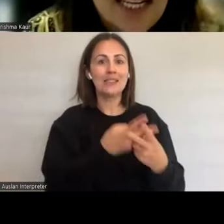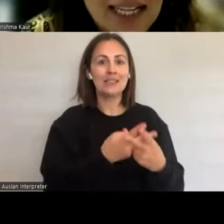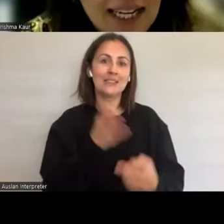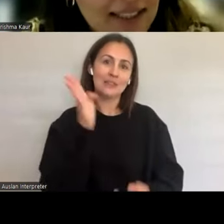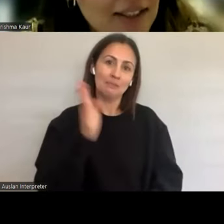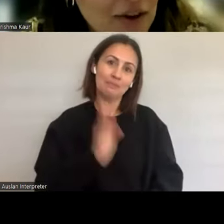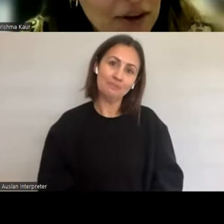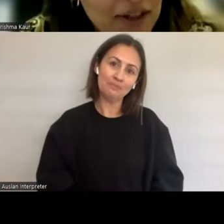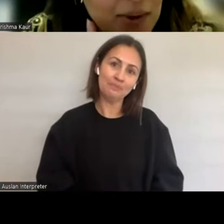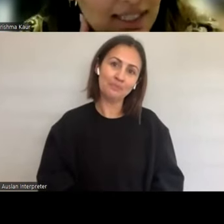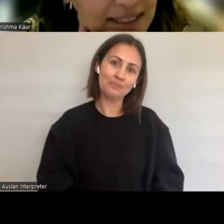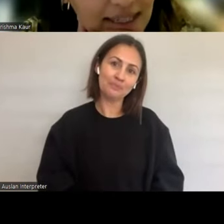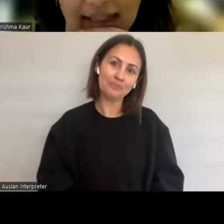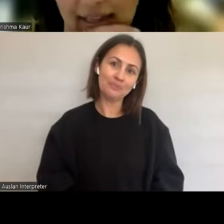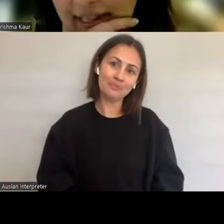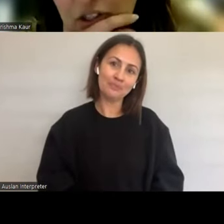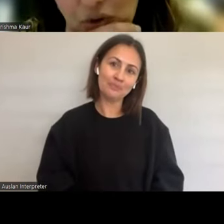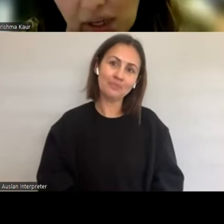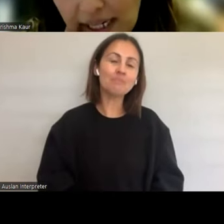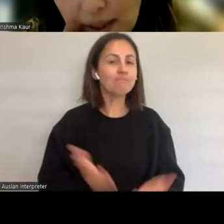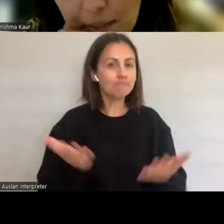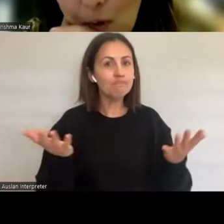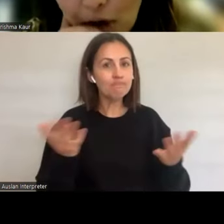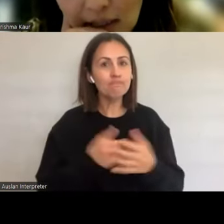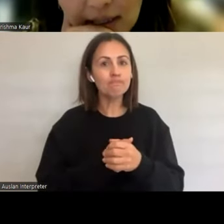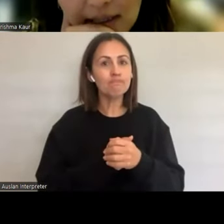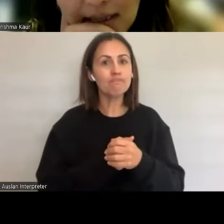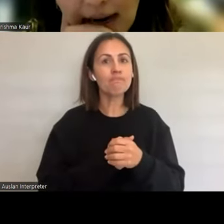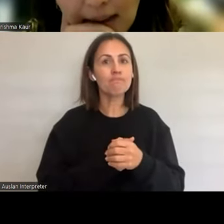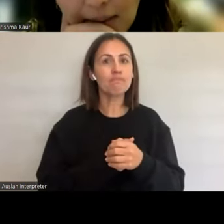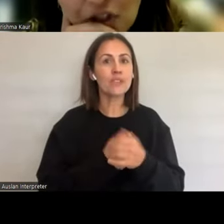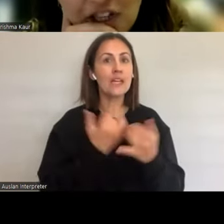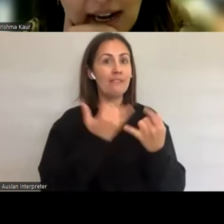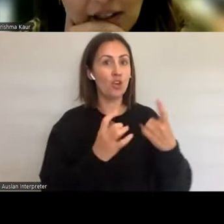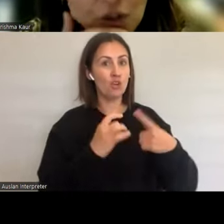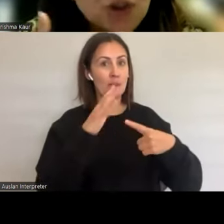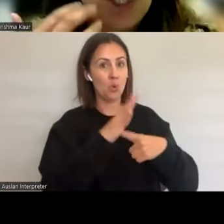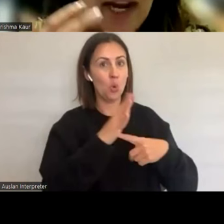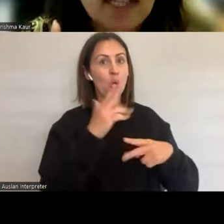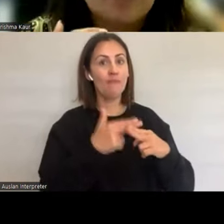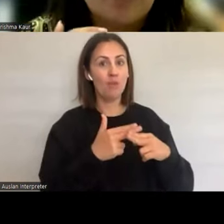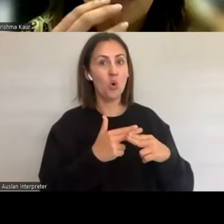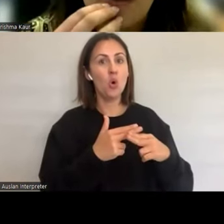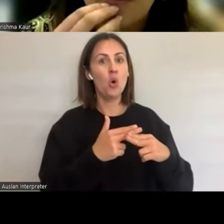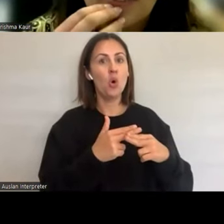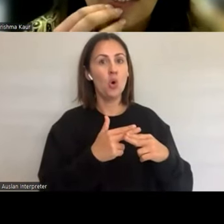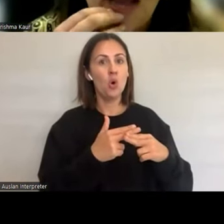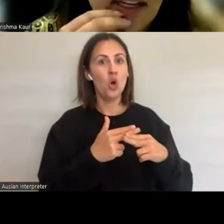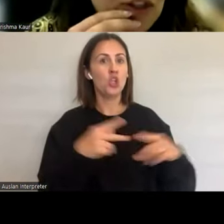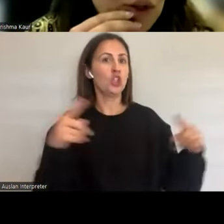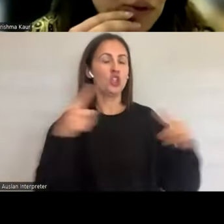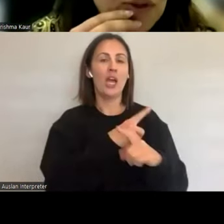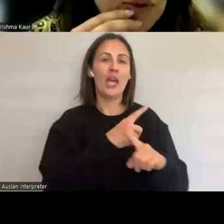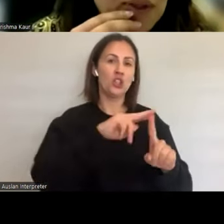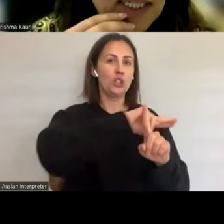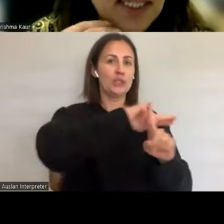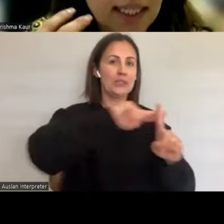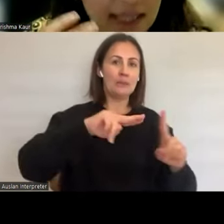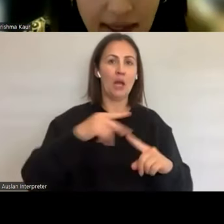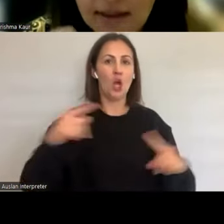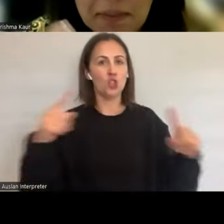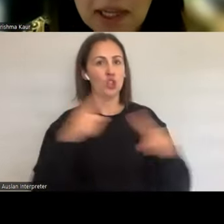Yeah, so as I said, I think it's really important to change the society attitudes towards sex and